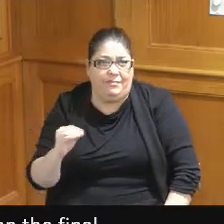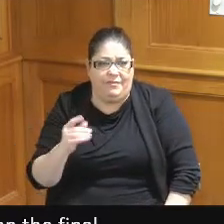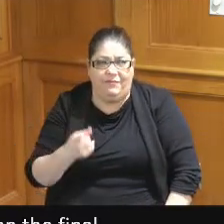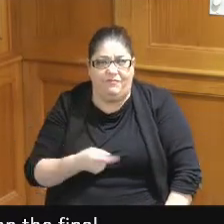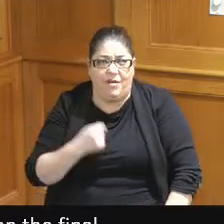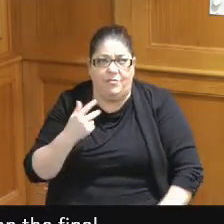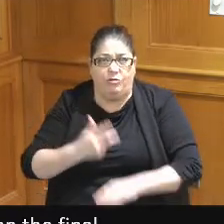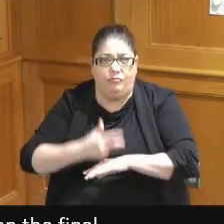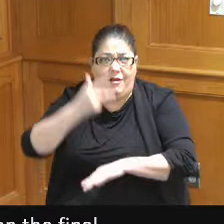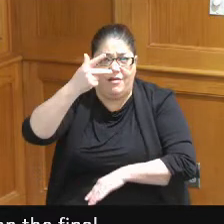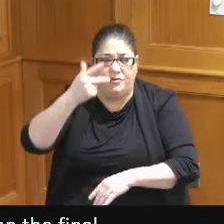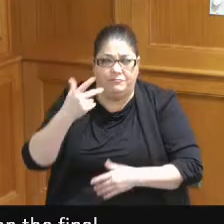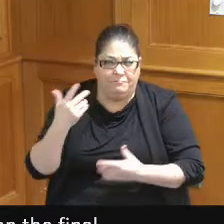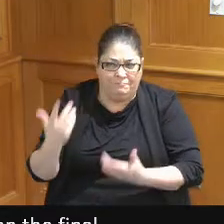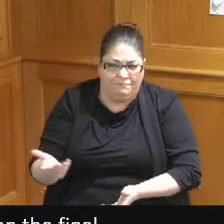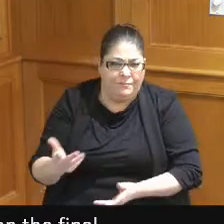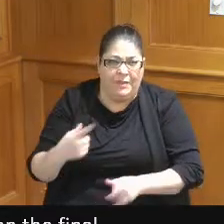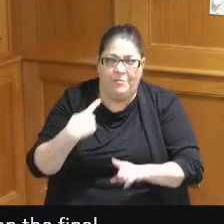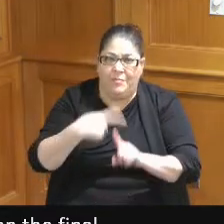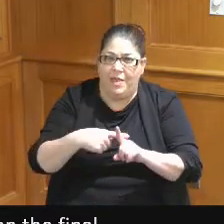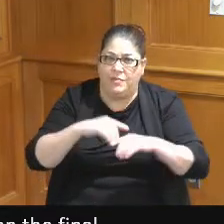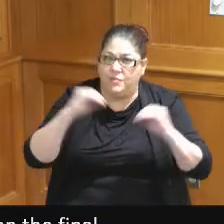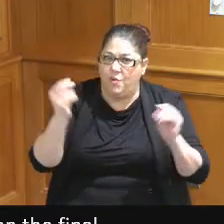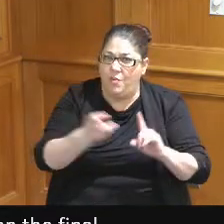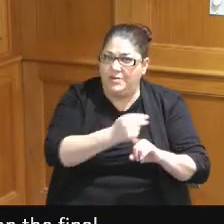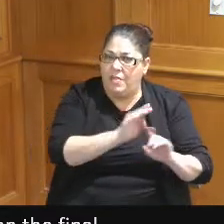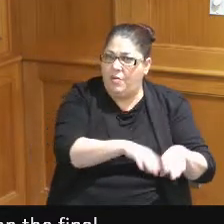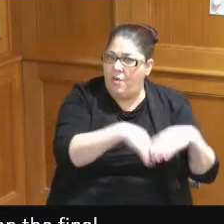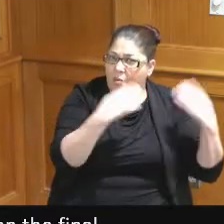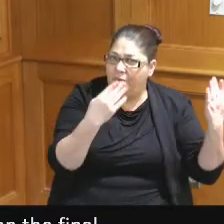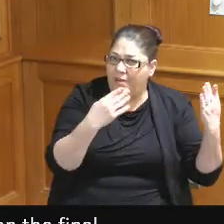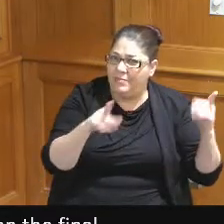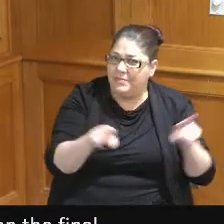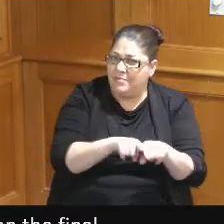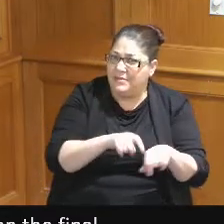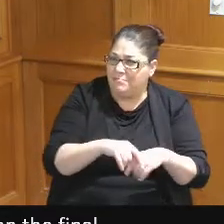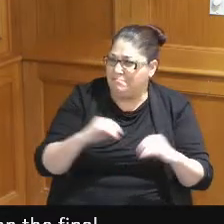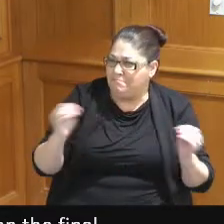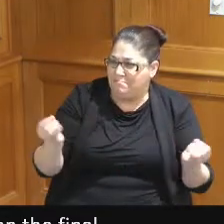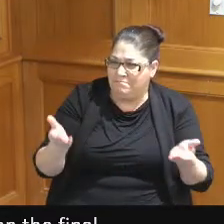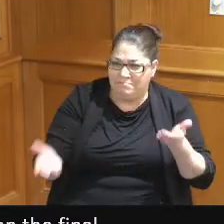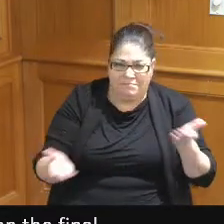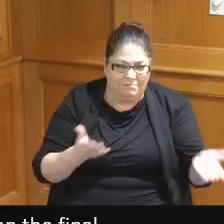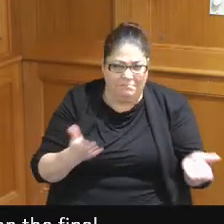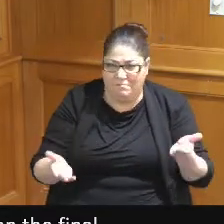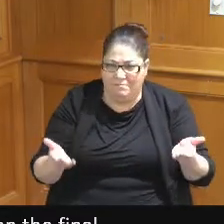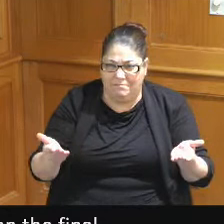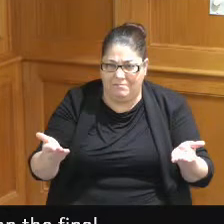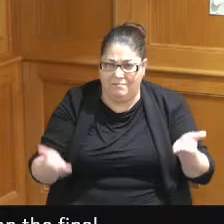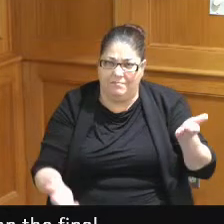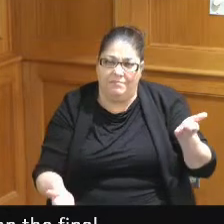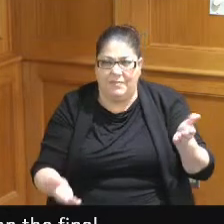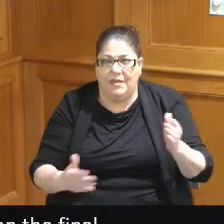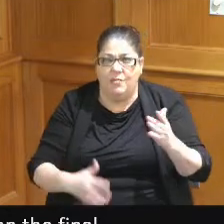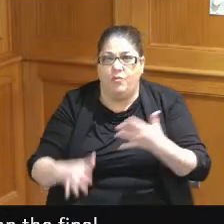don't have a hotel opening up at the same time so those are the things that I had said and I